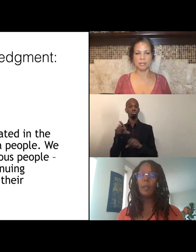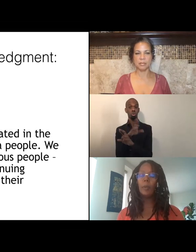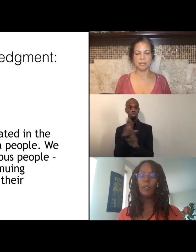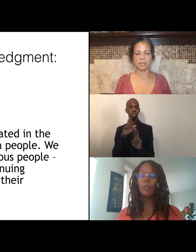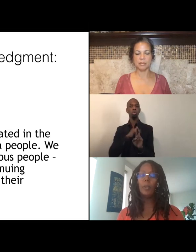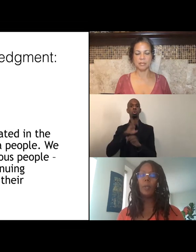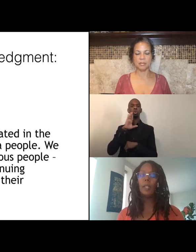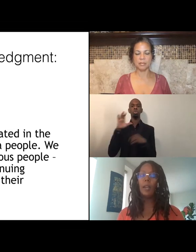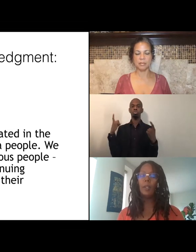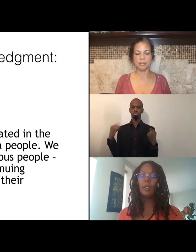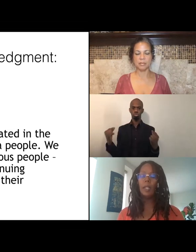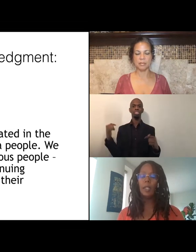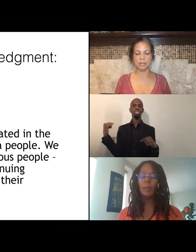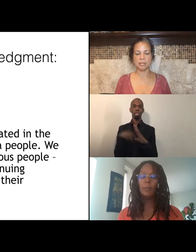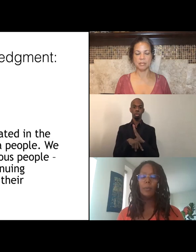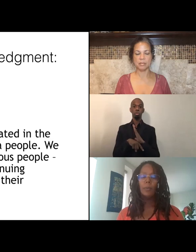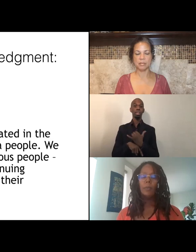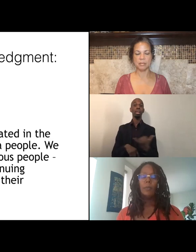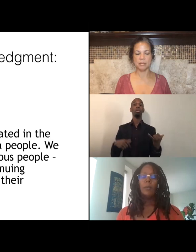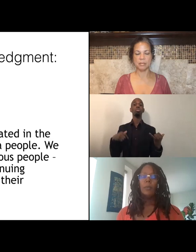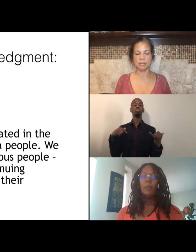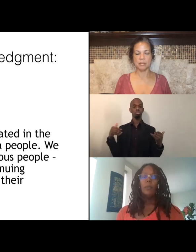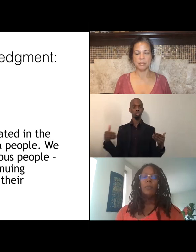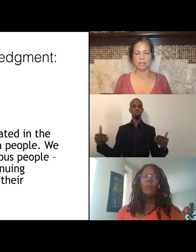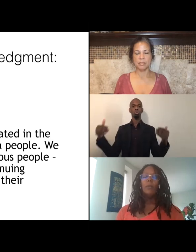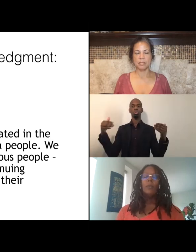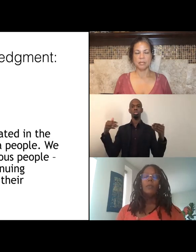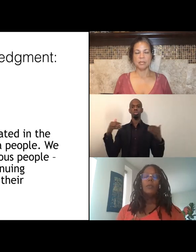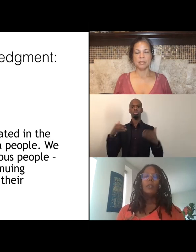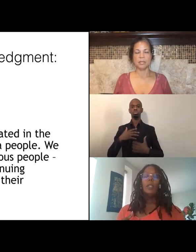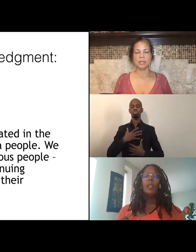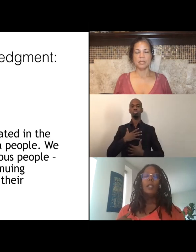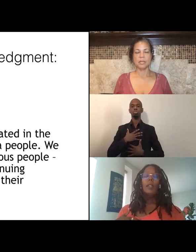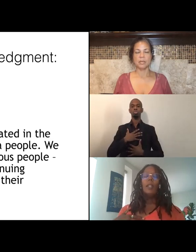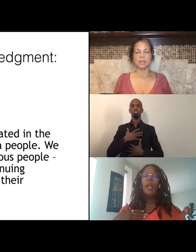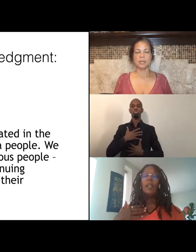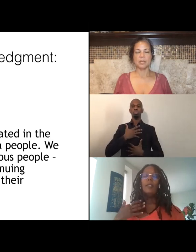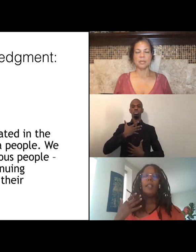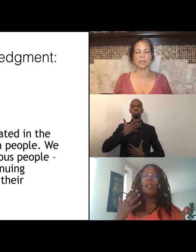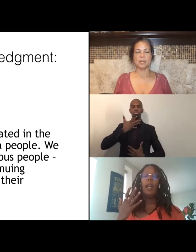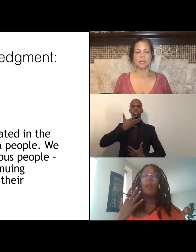and I'm gonna do it right now. Inhale and then exhale out of our mouth. (exhaling)